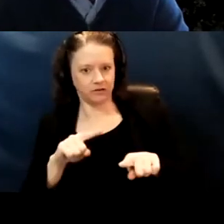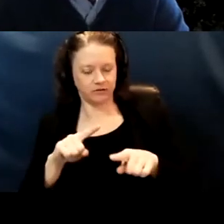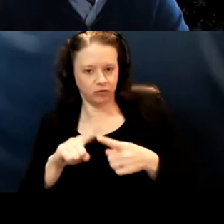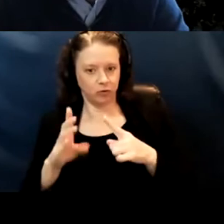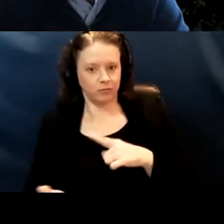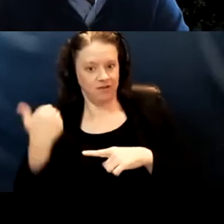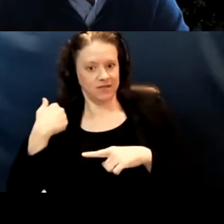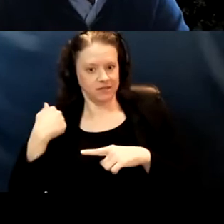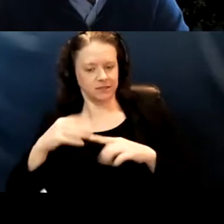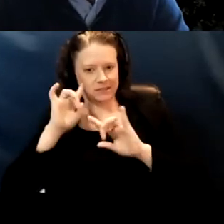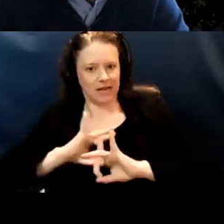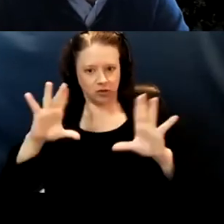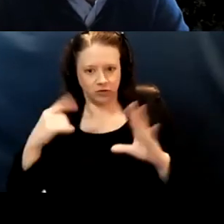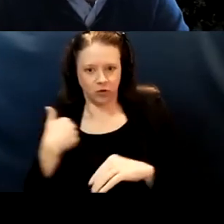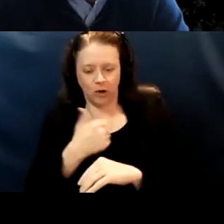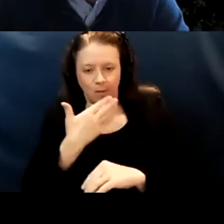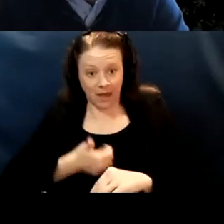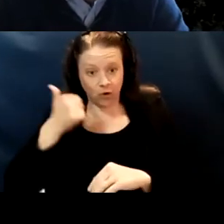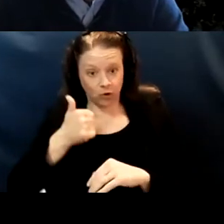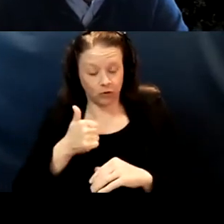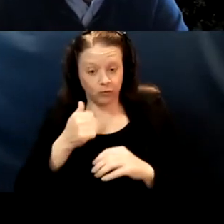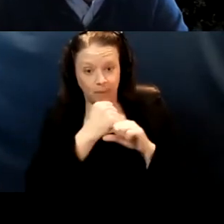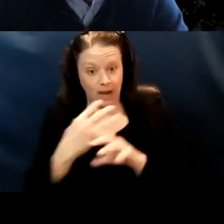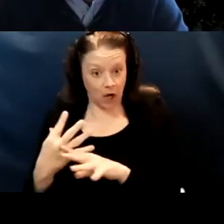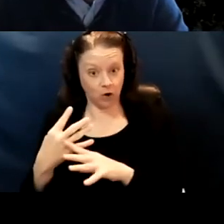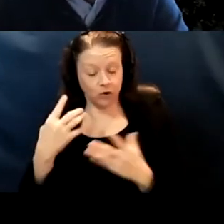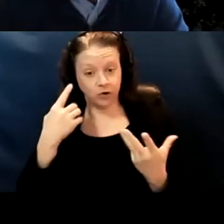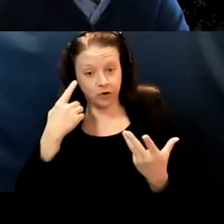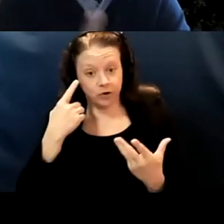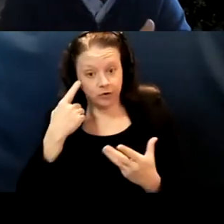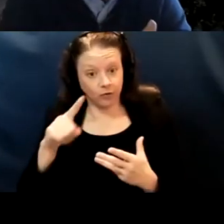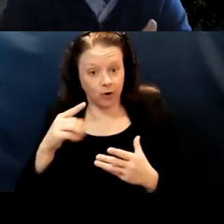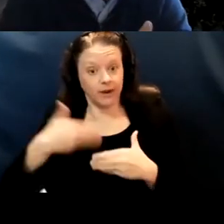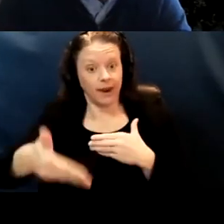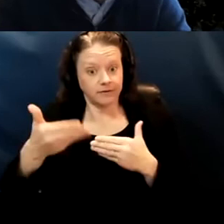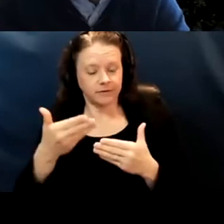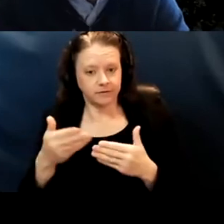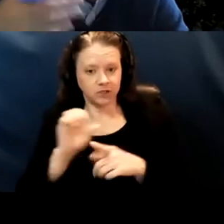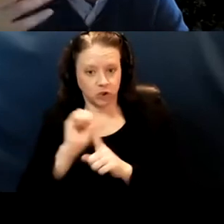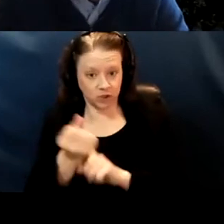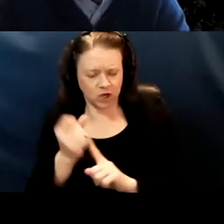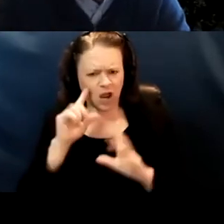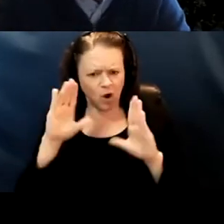I'm hoping there is an after action report from all of COVID, you know, going back to healthcare rationing,